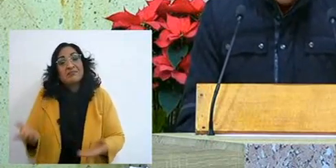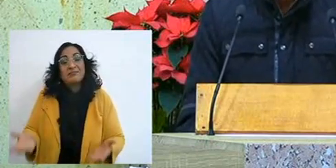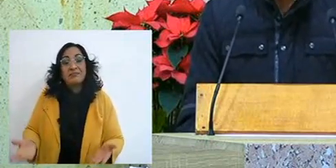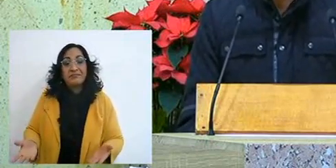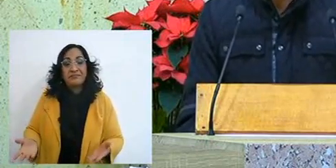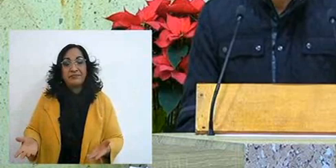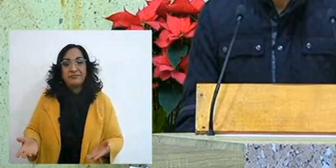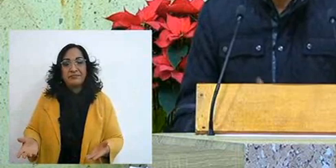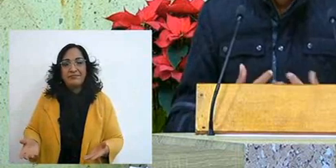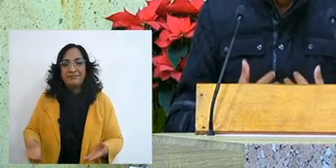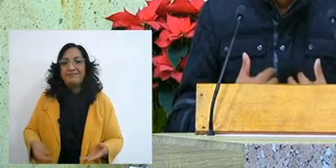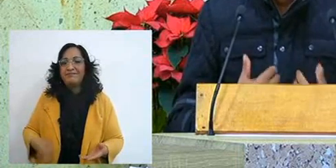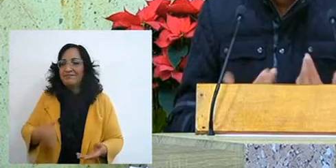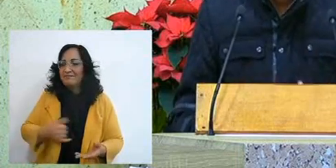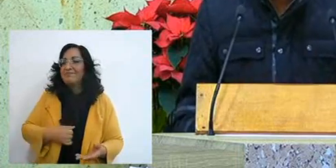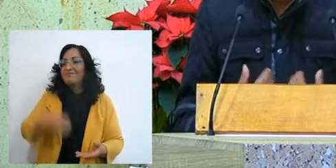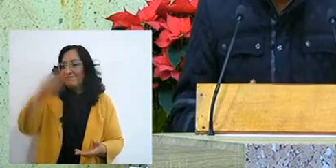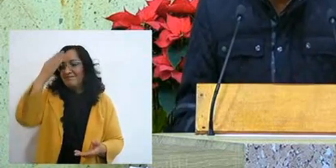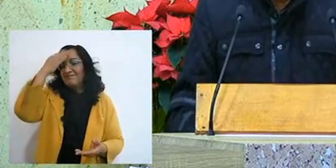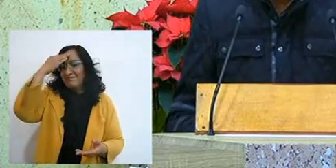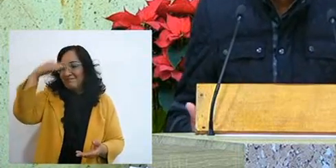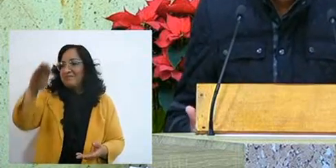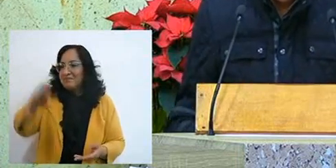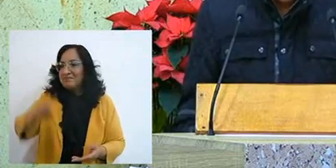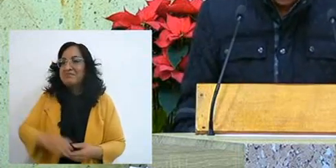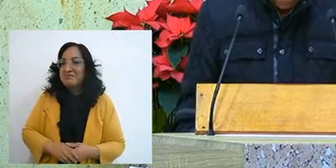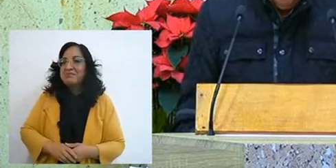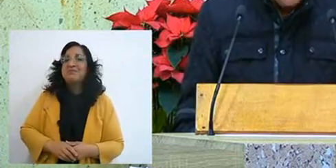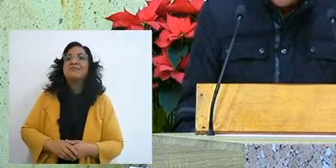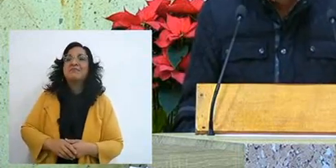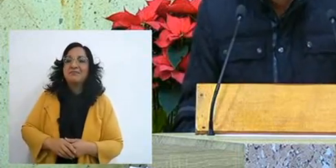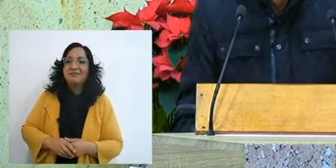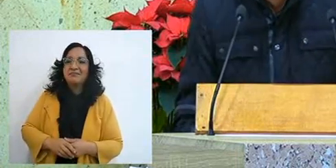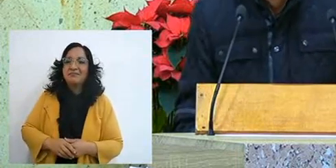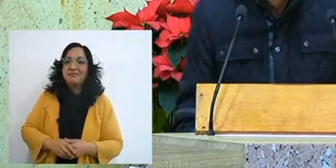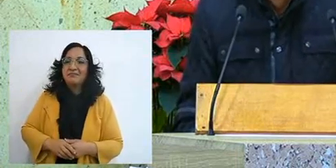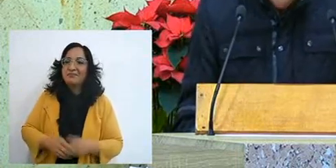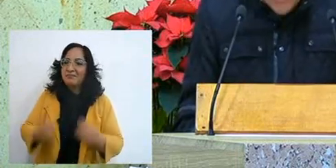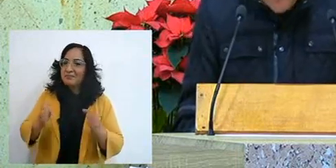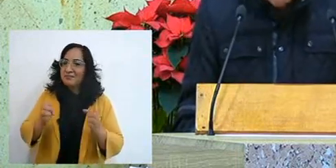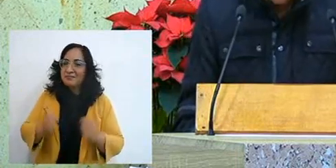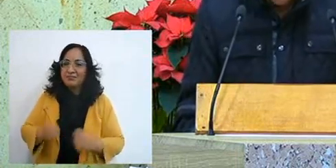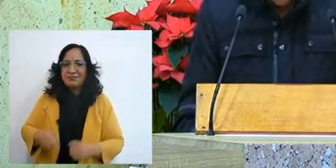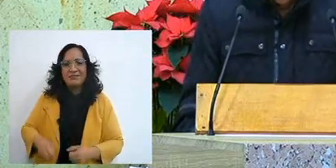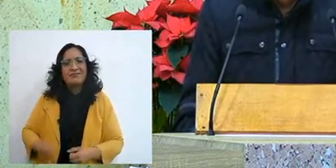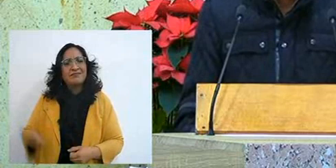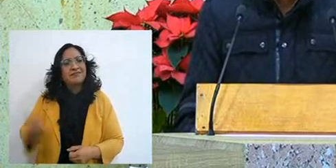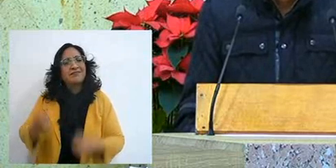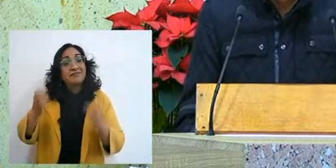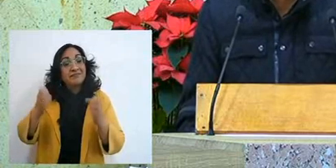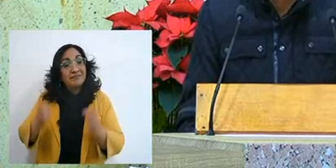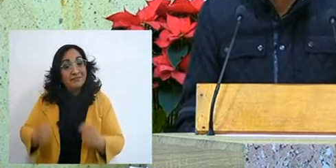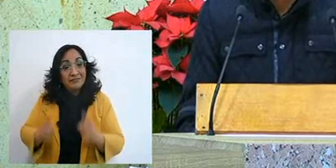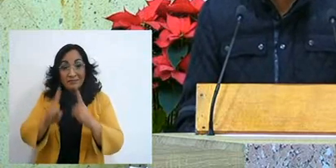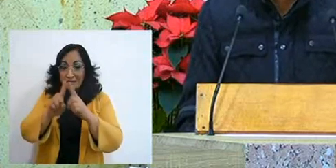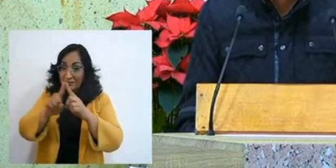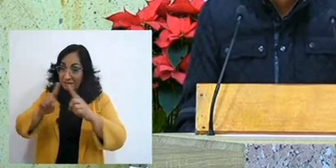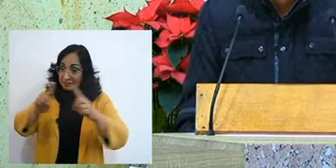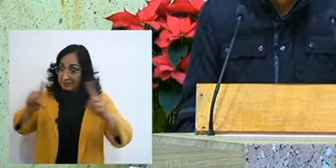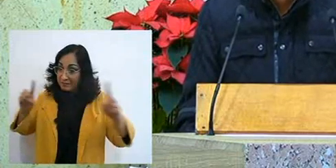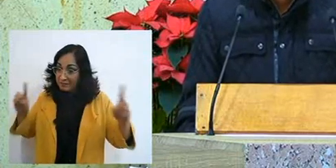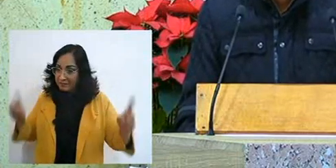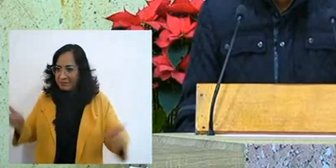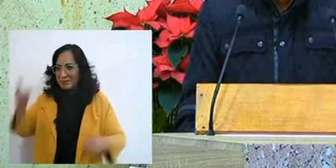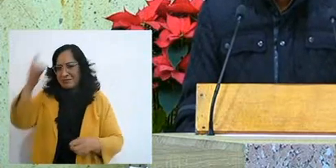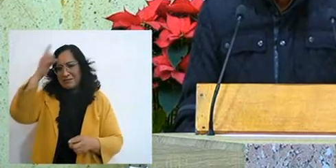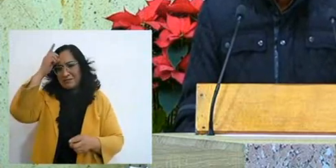and although I knew consciously that, well, I was walking away from the will of the Lord,